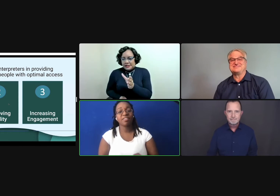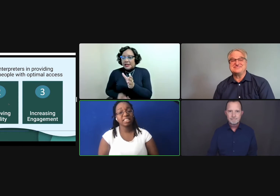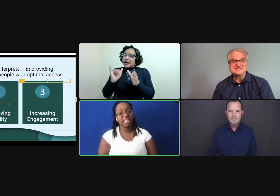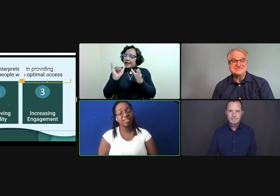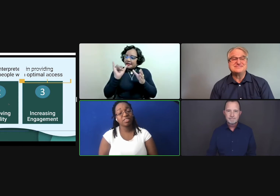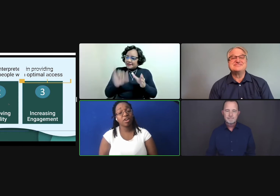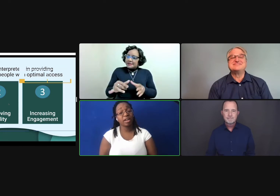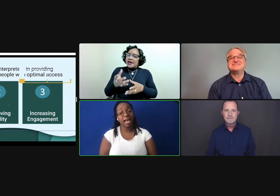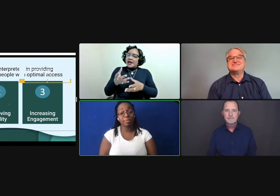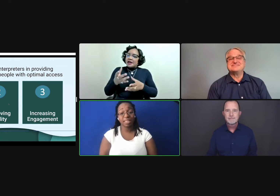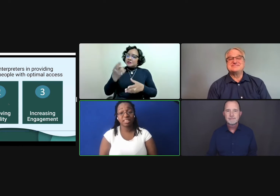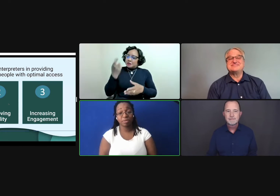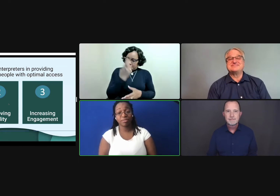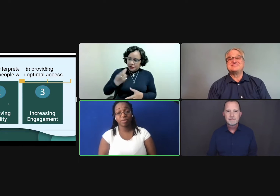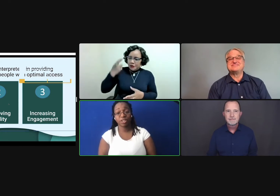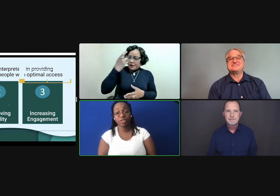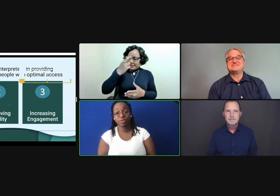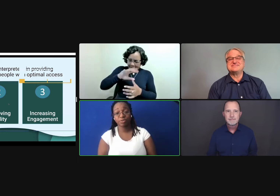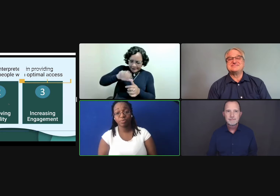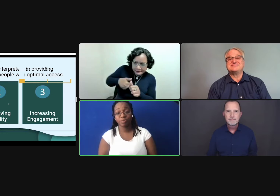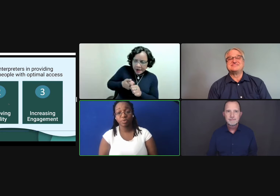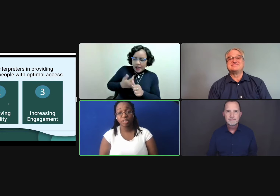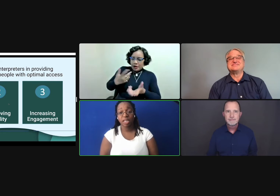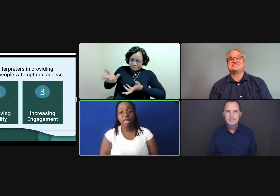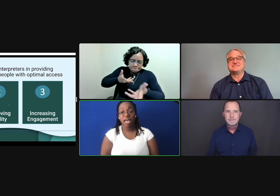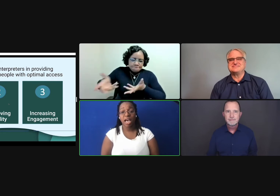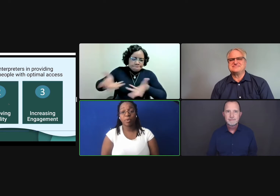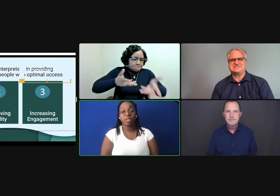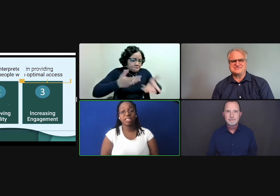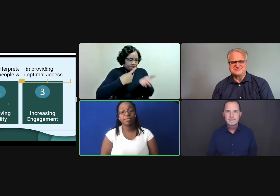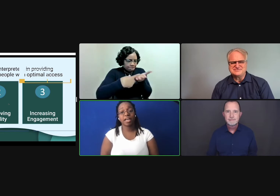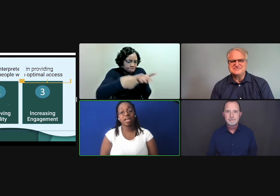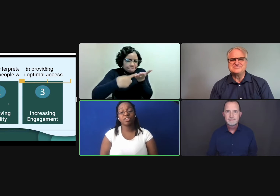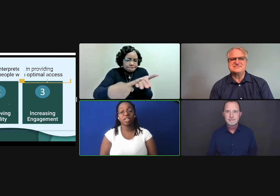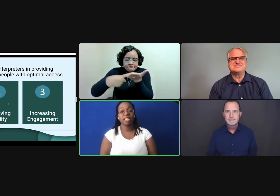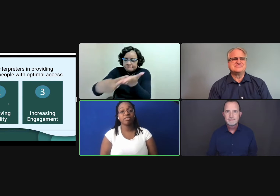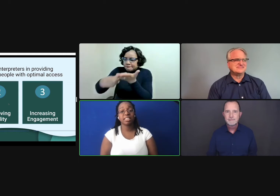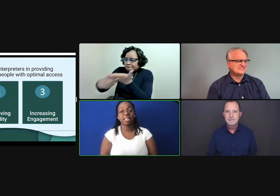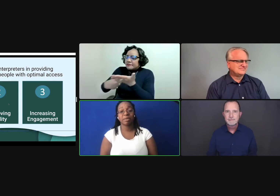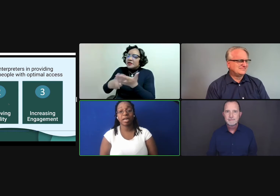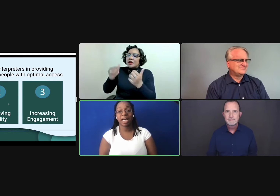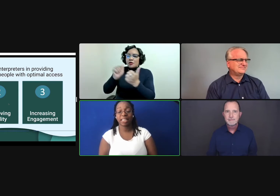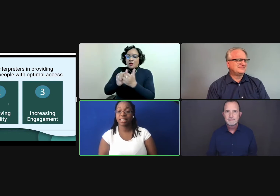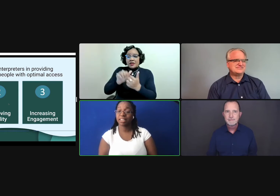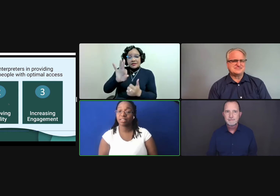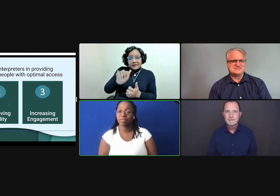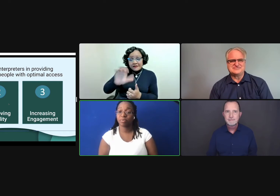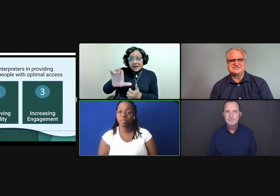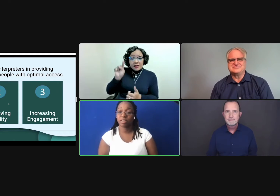Obviously, there are gaps that need to be filled here. And we need to find an underlying reasoning behind this.